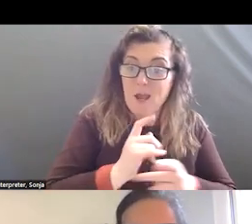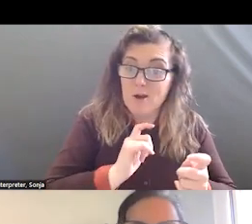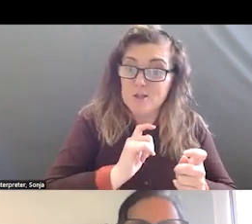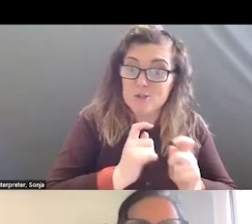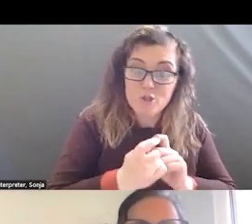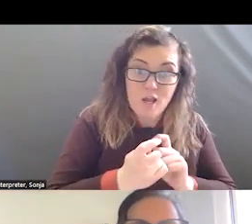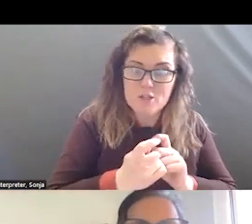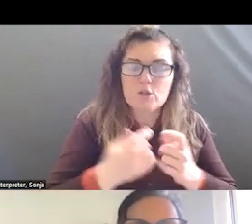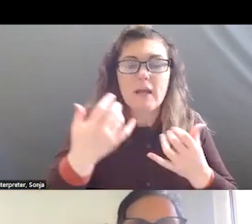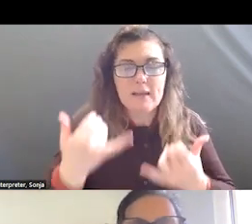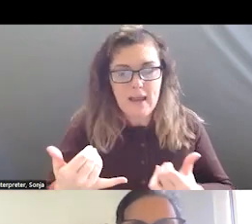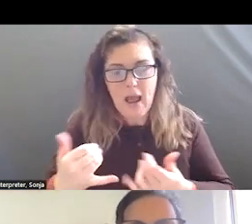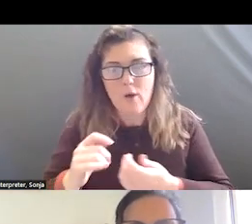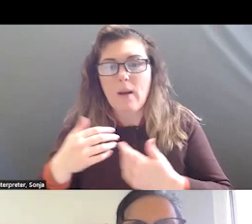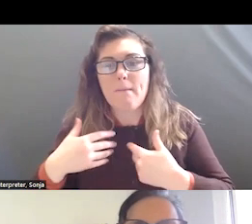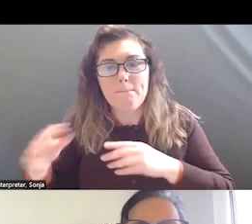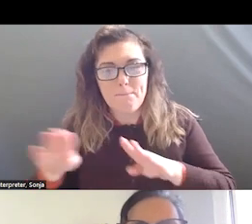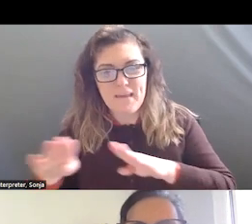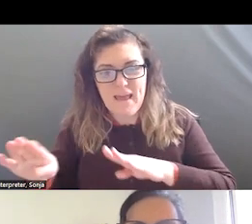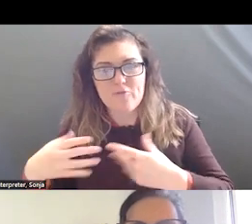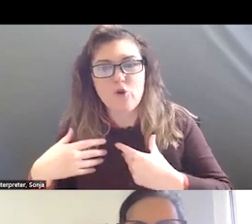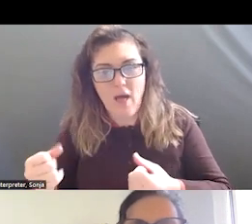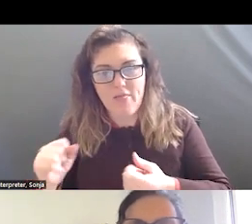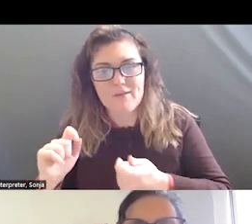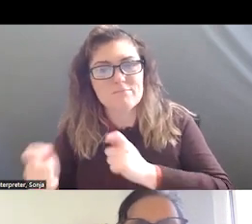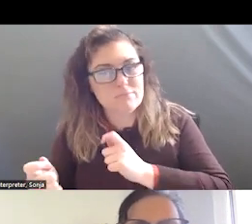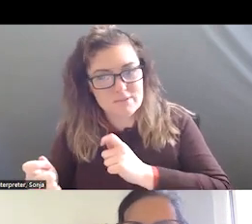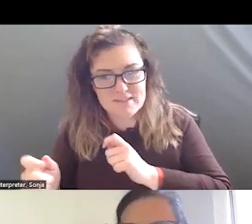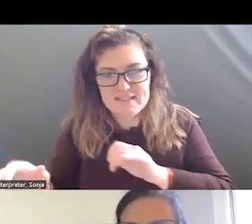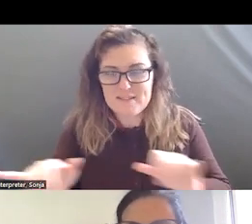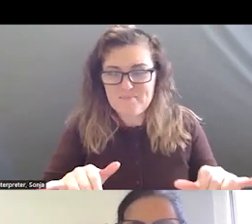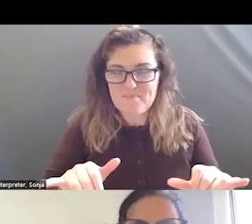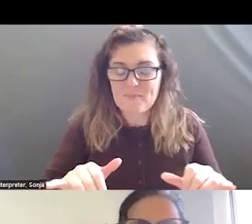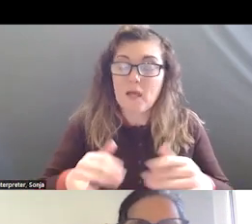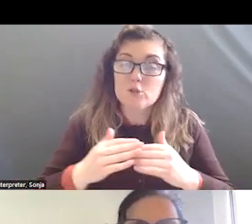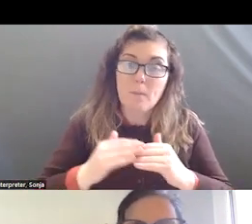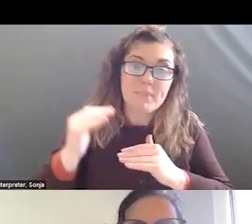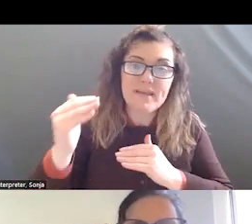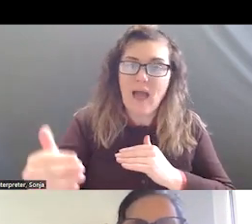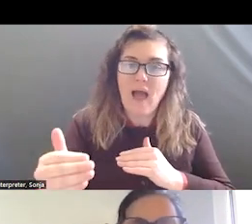EVOLUTION IN BEHAVIORAL HEALTH CARE -- IT USED TO BE WHERE